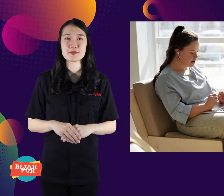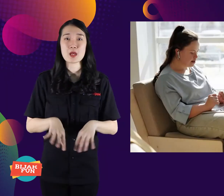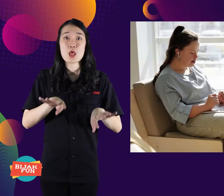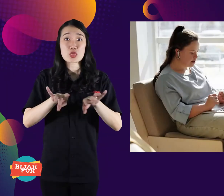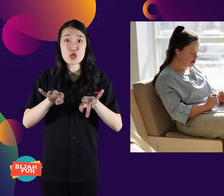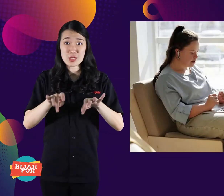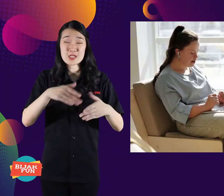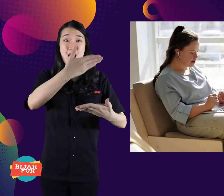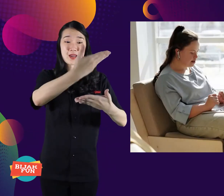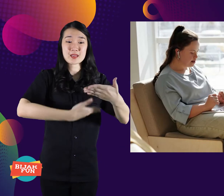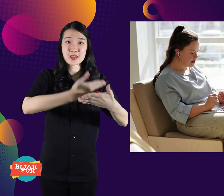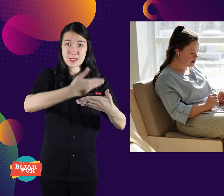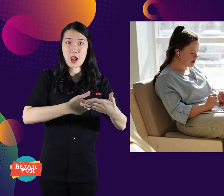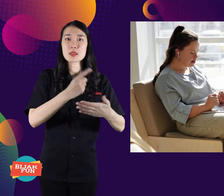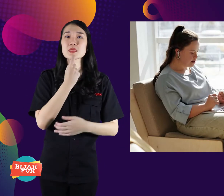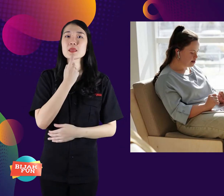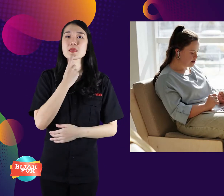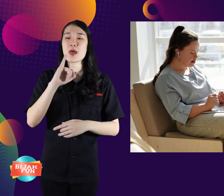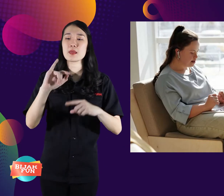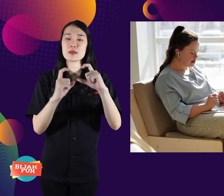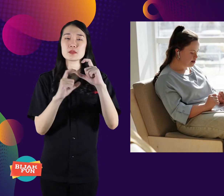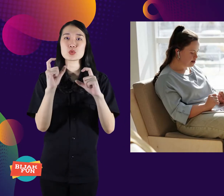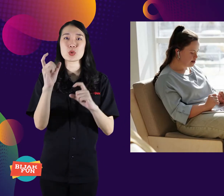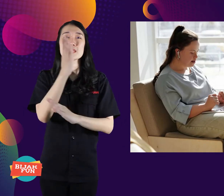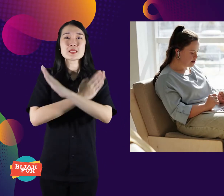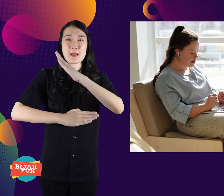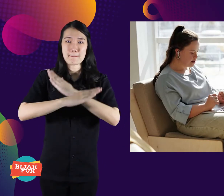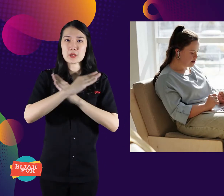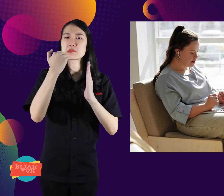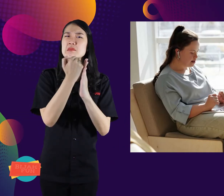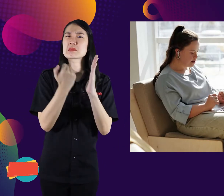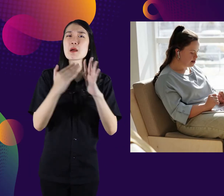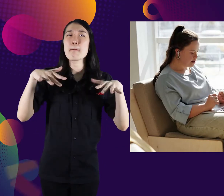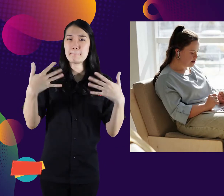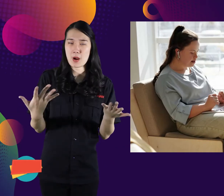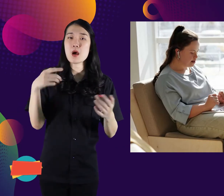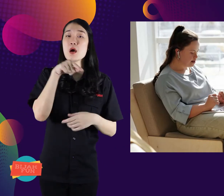Writing articles on disability issues. What is the requirement?